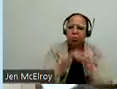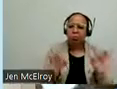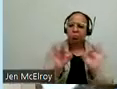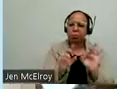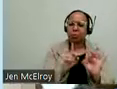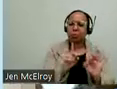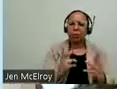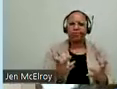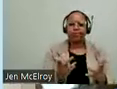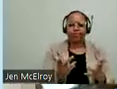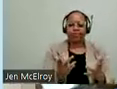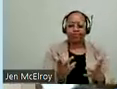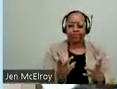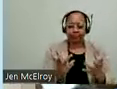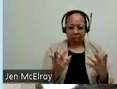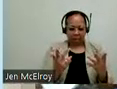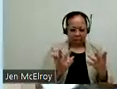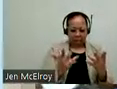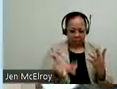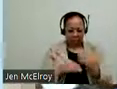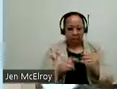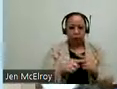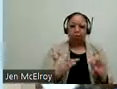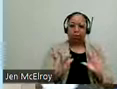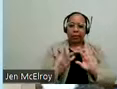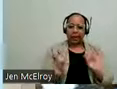is so important to add a visual representation of what it means to